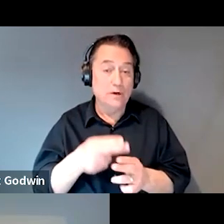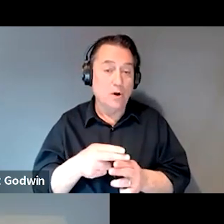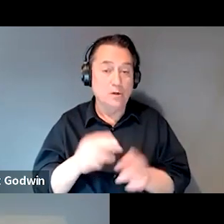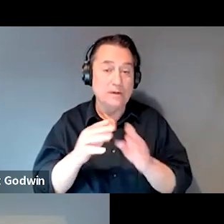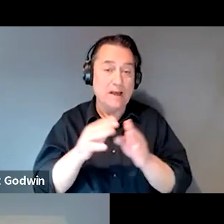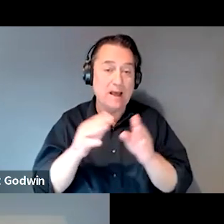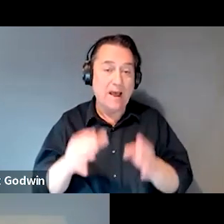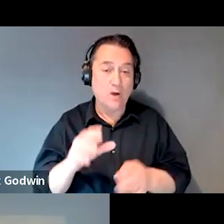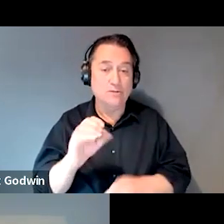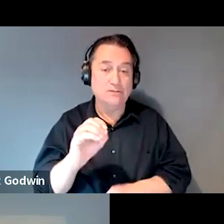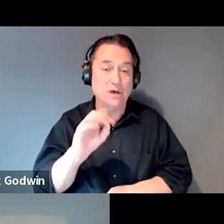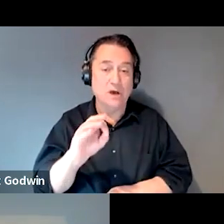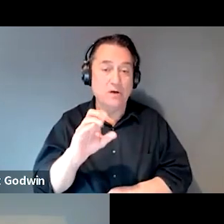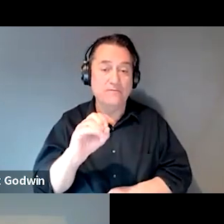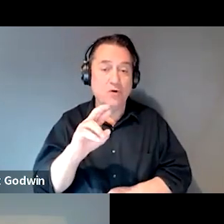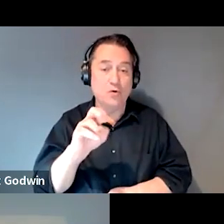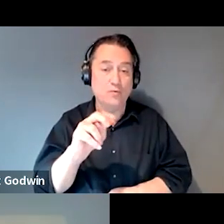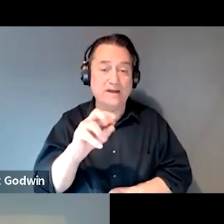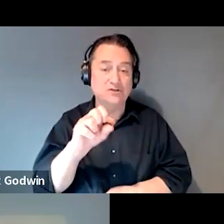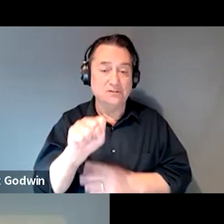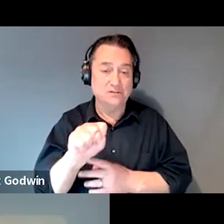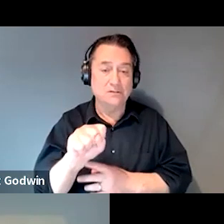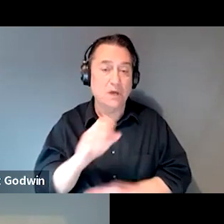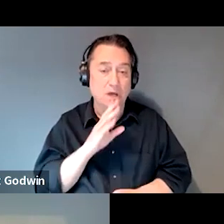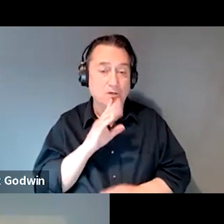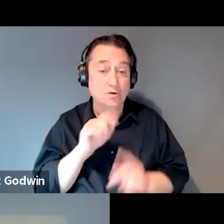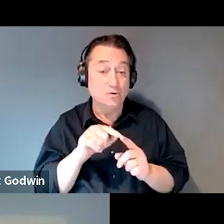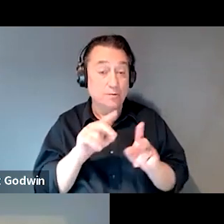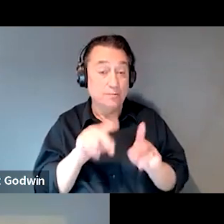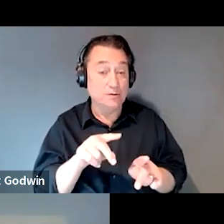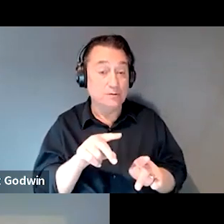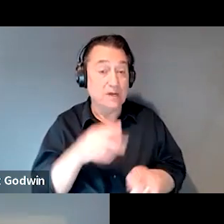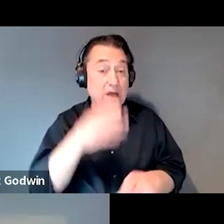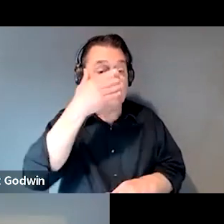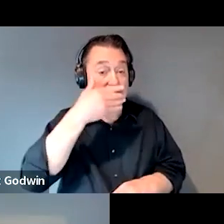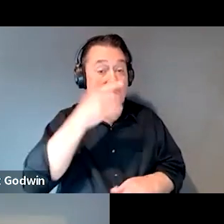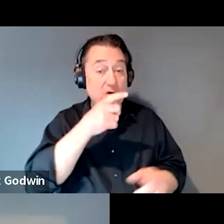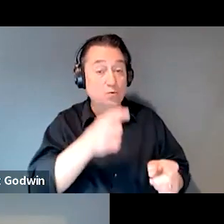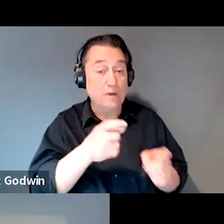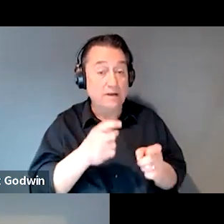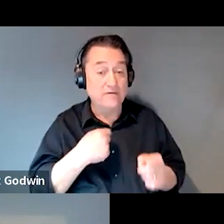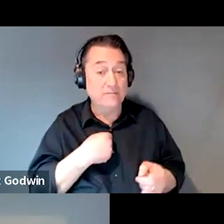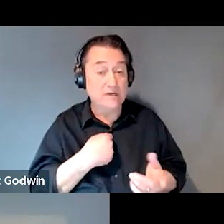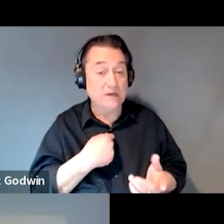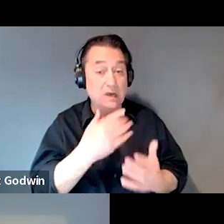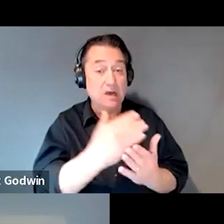in Franklin, and I was able to speak with a person upfront who gave me a list of a couple names